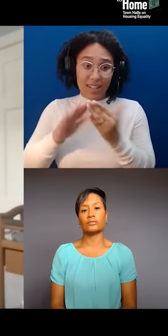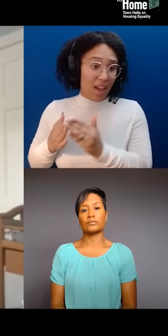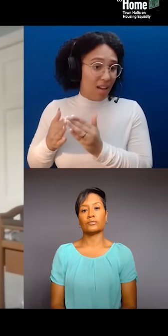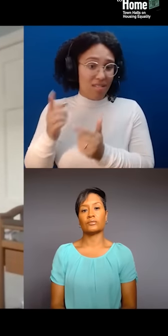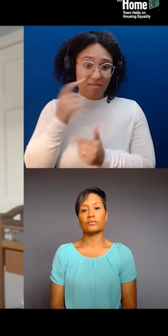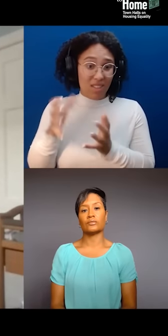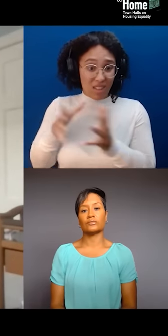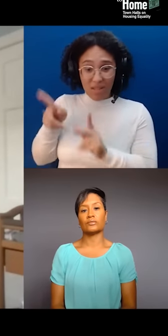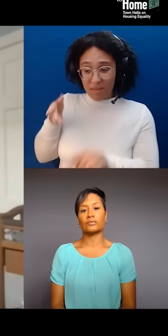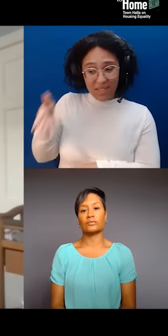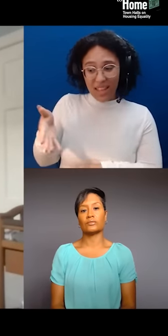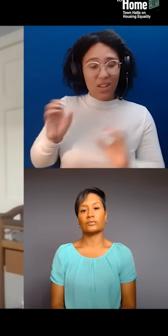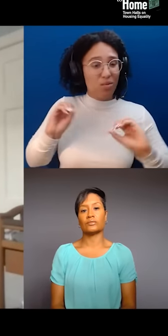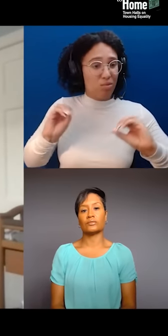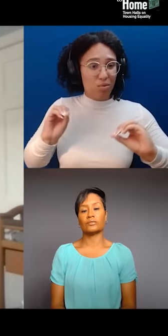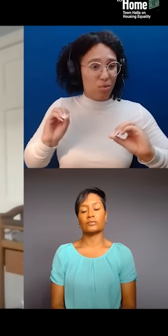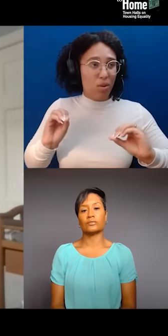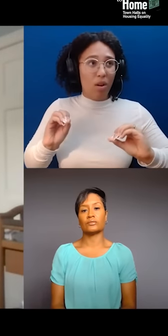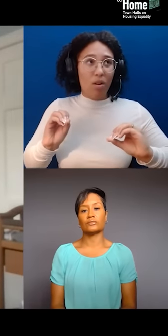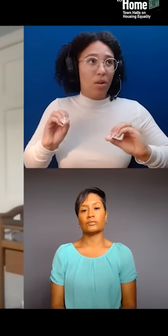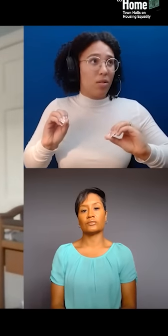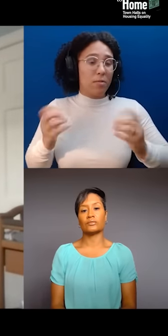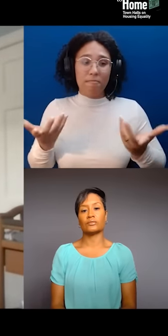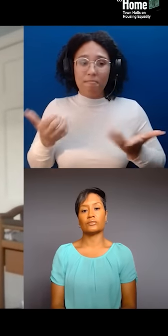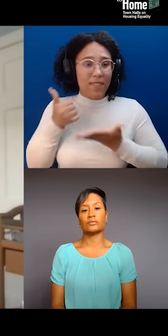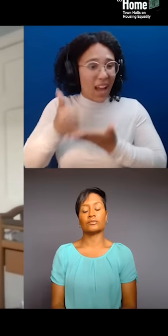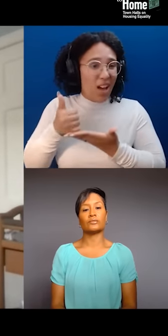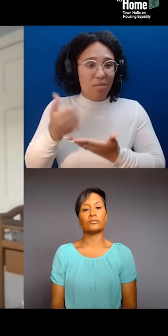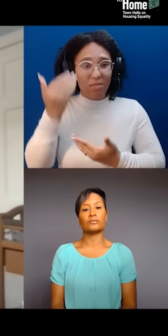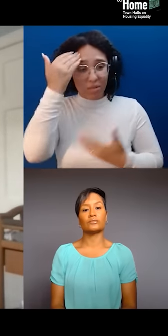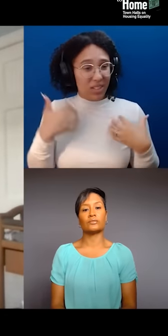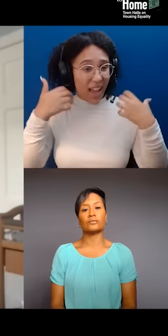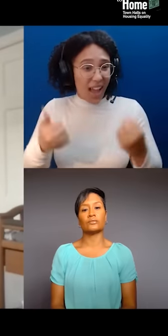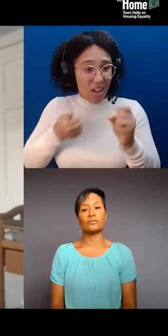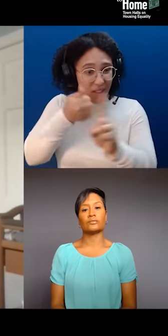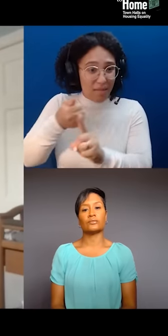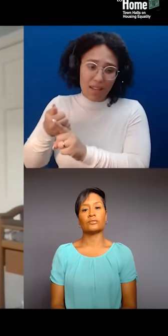in terms of health. The health impact was dire as well as the economics.